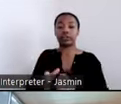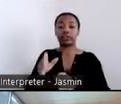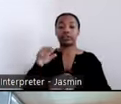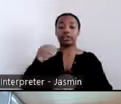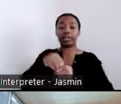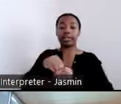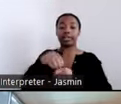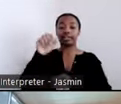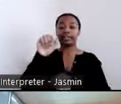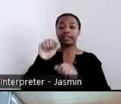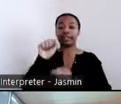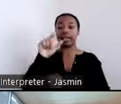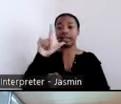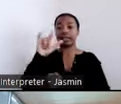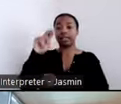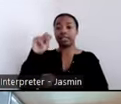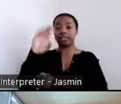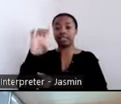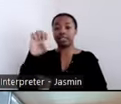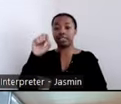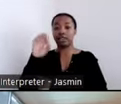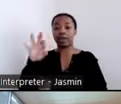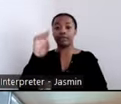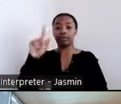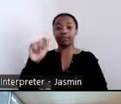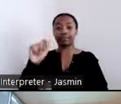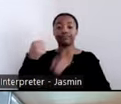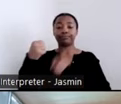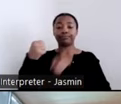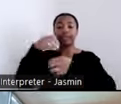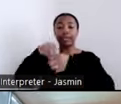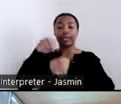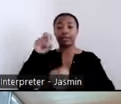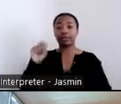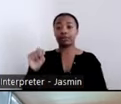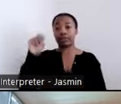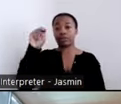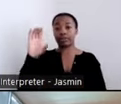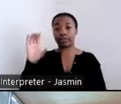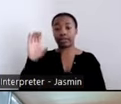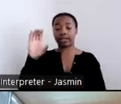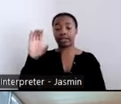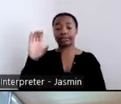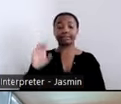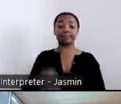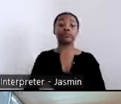Independent Living in North Carolina. We are also going to have Ann Oshel, she's a